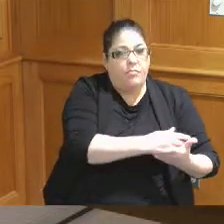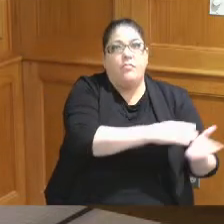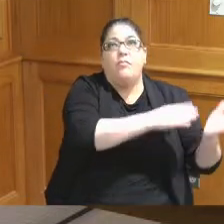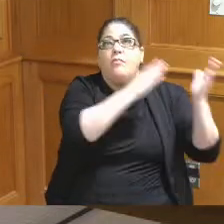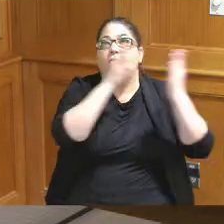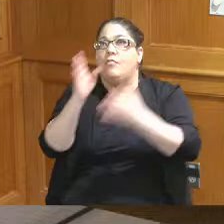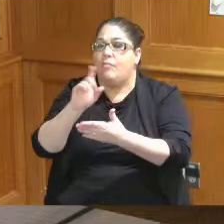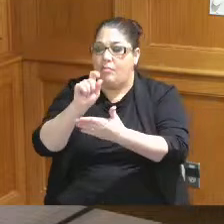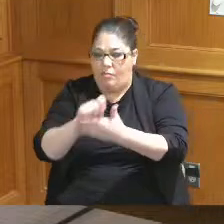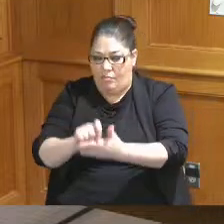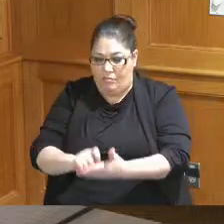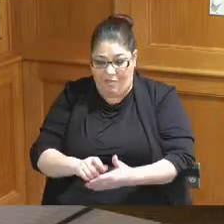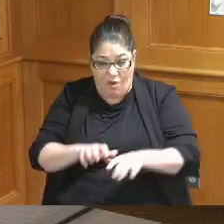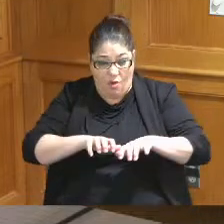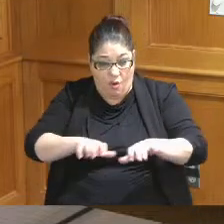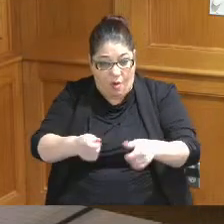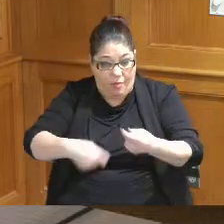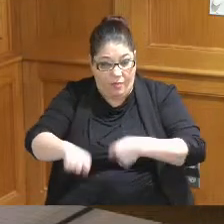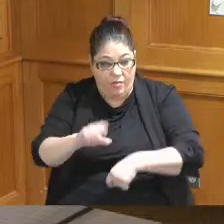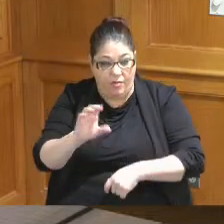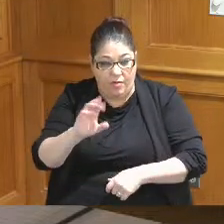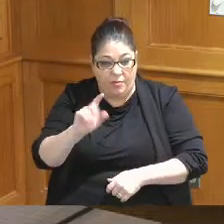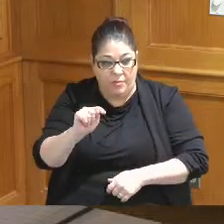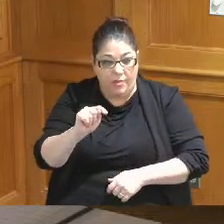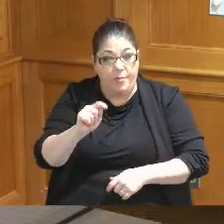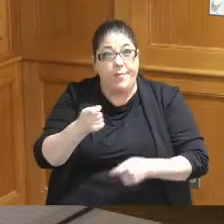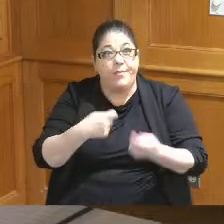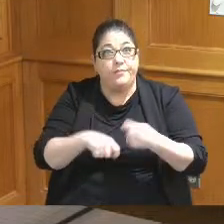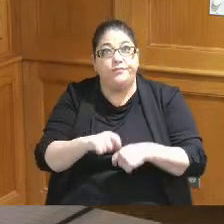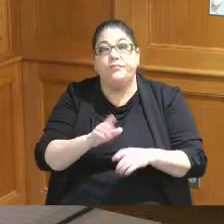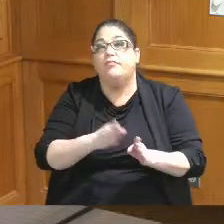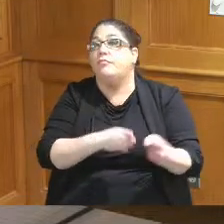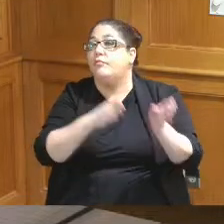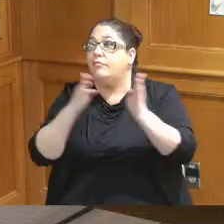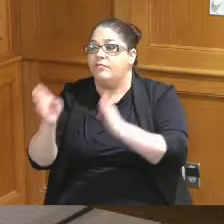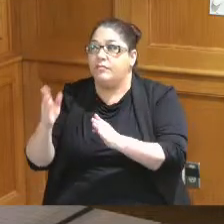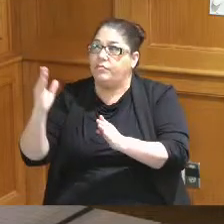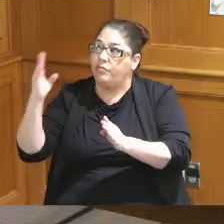the carpet do we not need it so there's going to be a very detailed plan around this it is